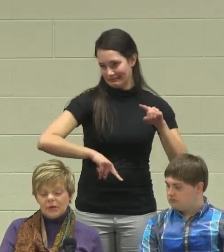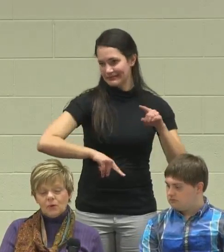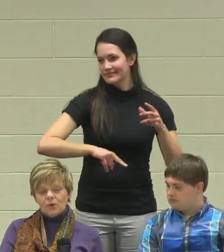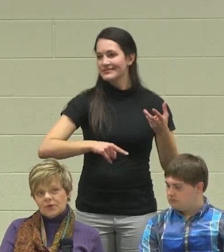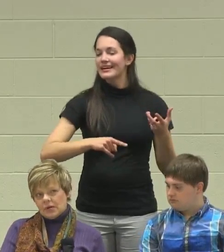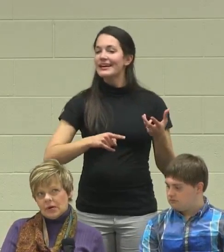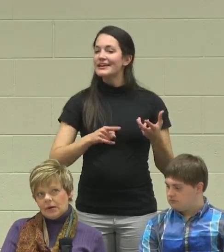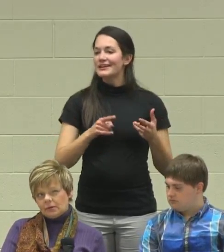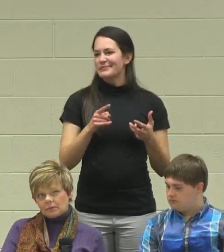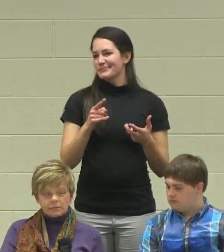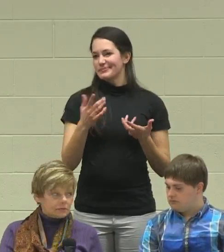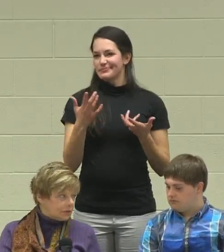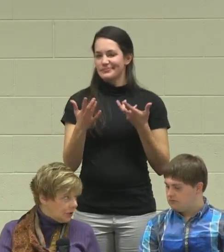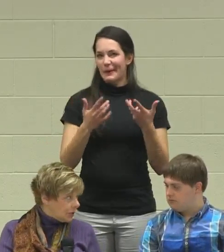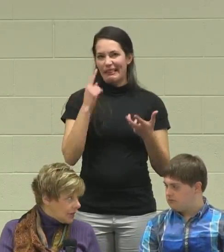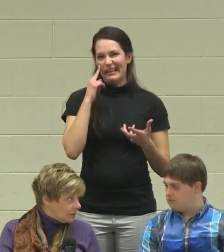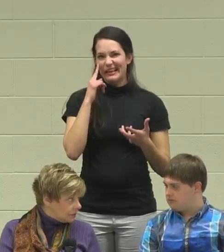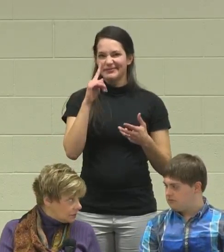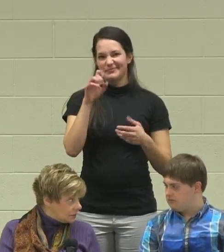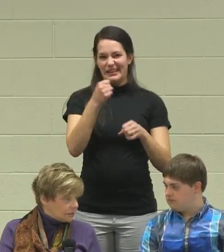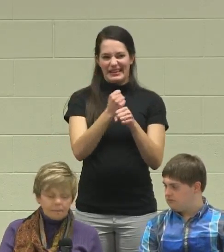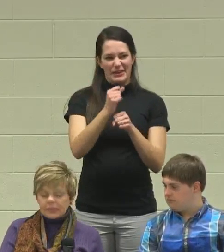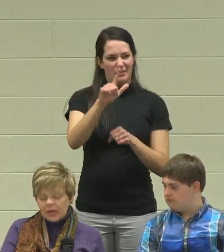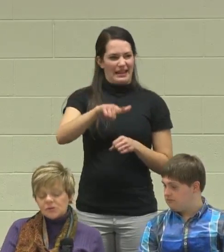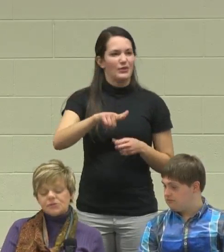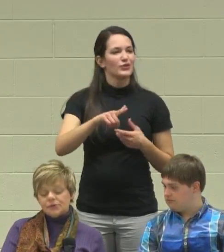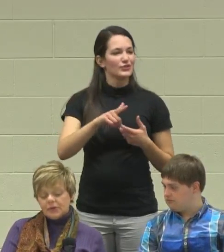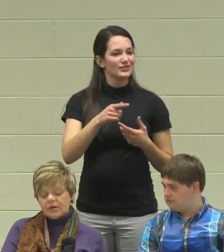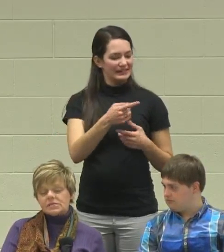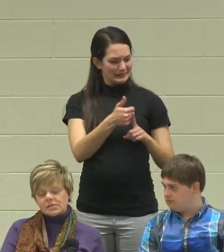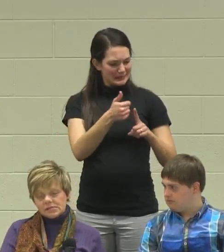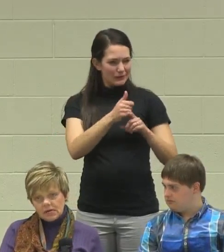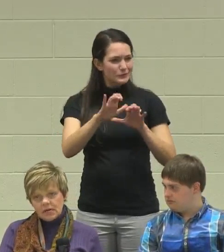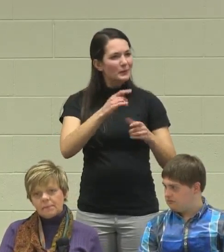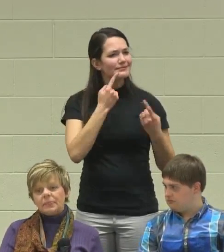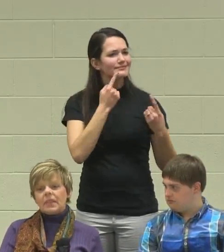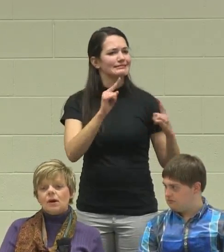and within a year later, he was doing it, succeeding.